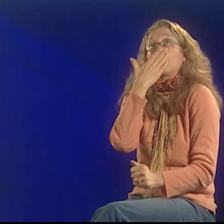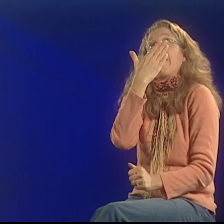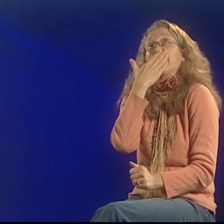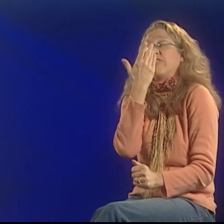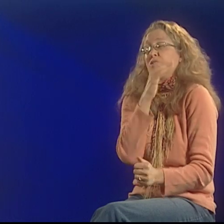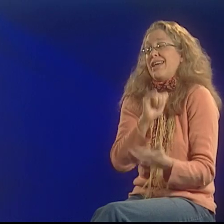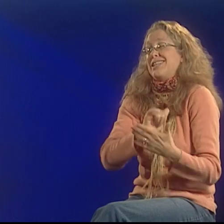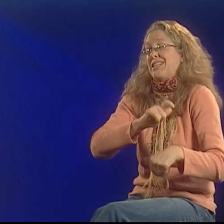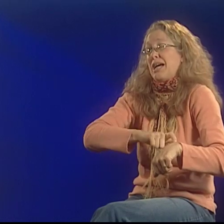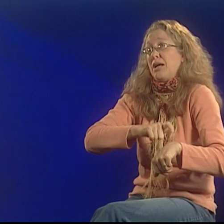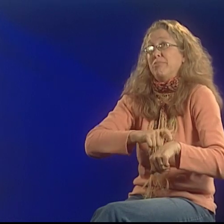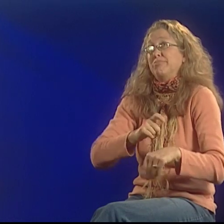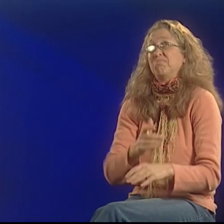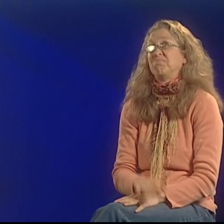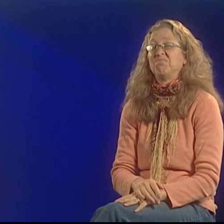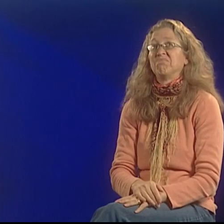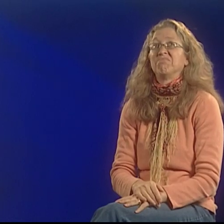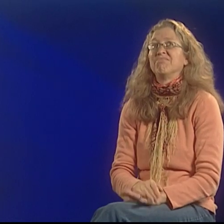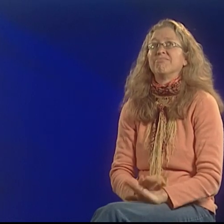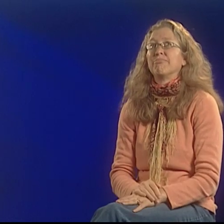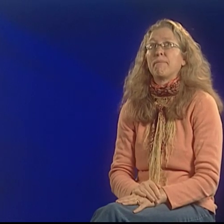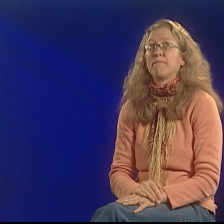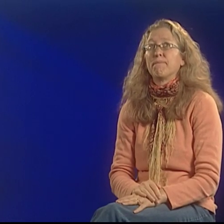I'm so grateful for that time because it changed me.